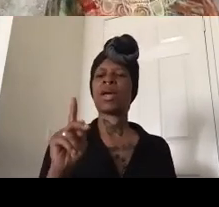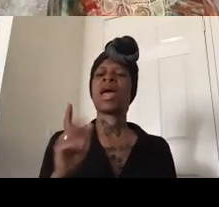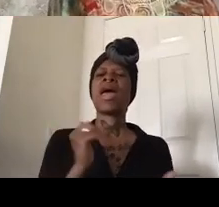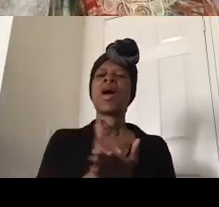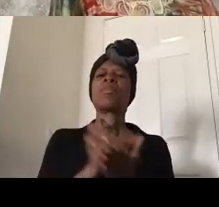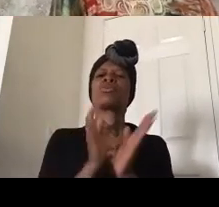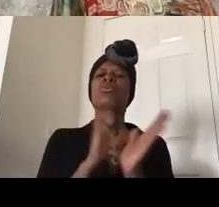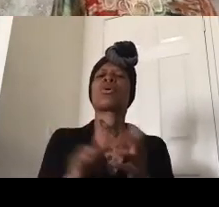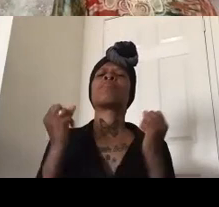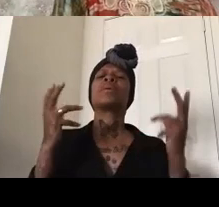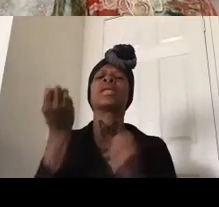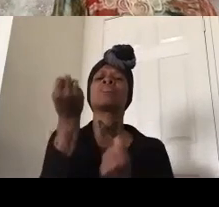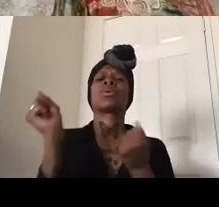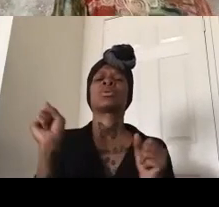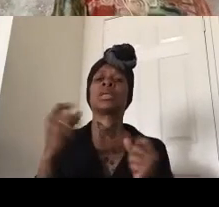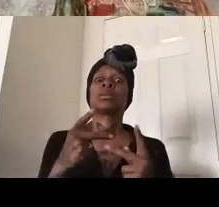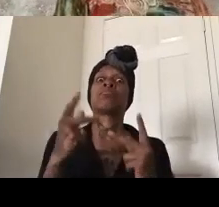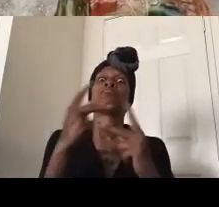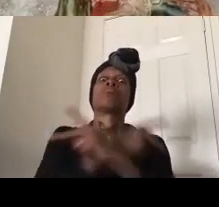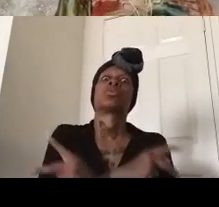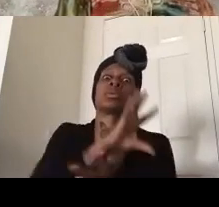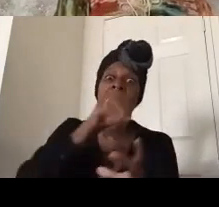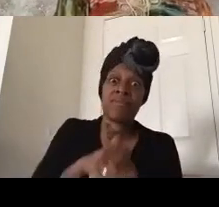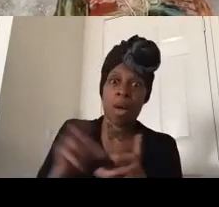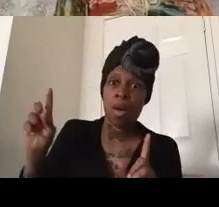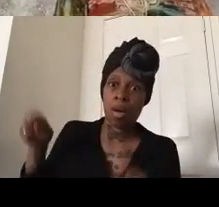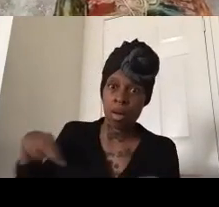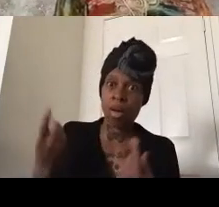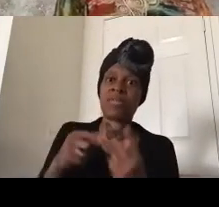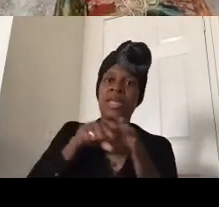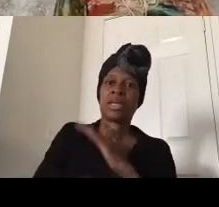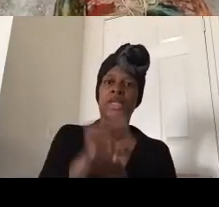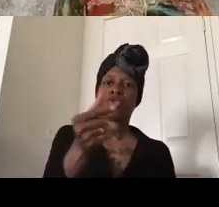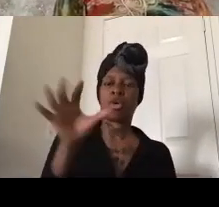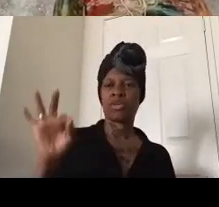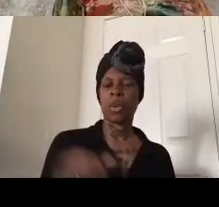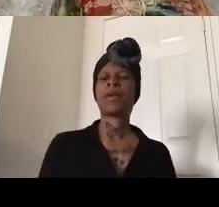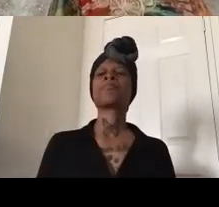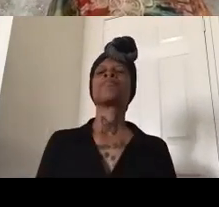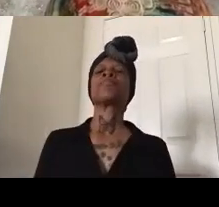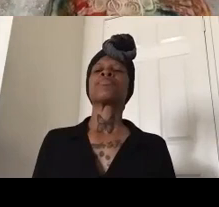since the murder of george floyd he was on and then joseph williams who's really leading the work along with the young